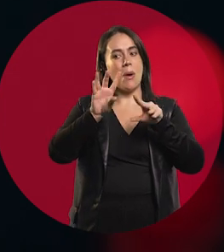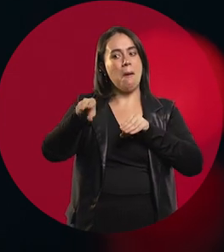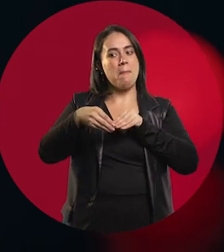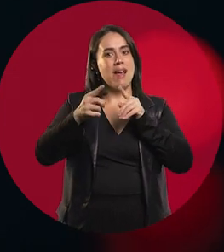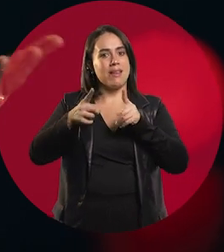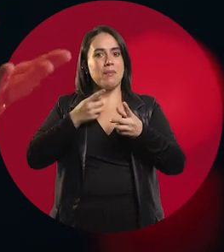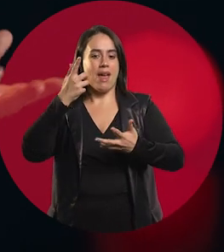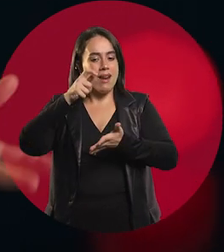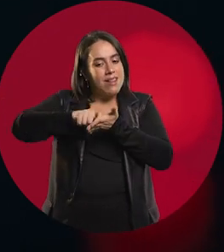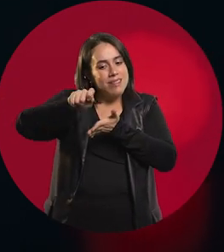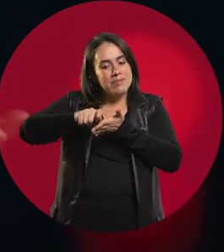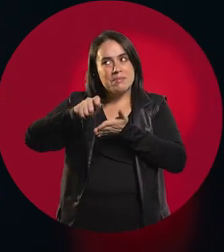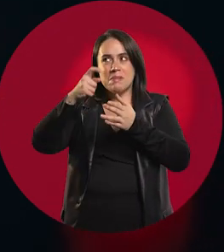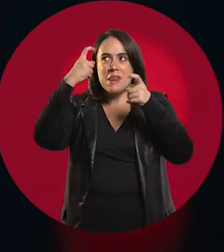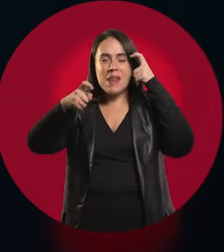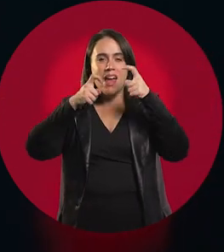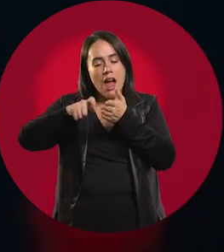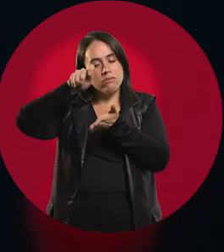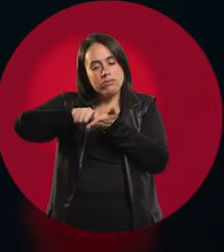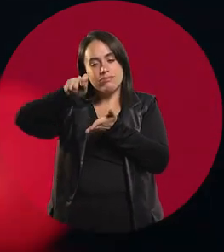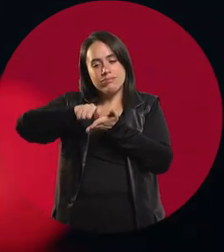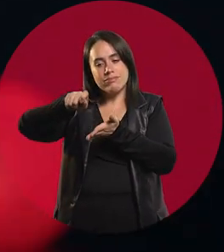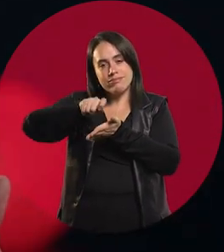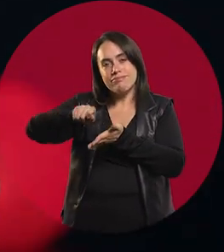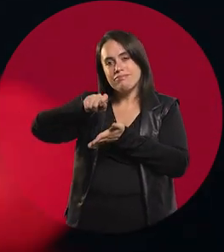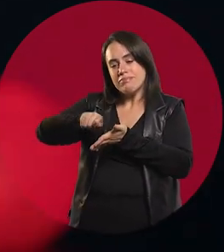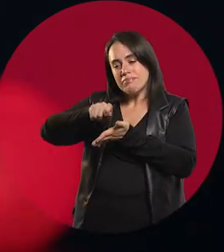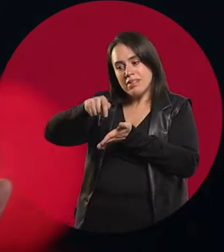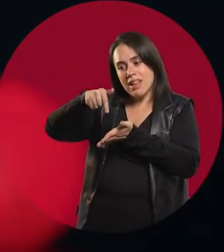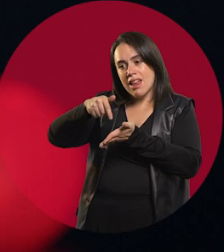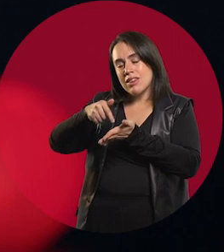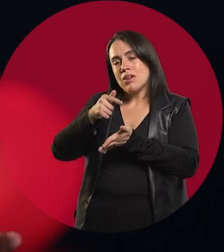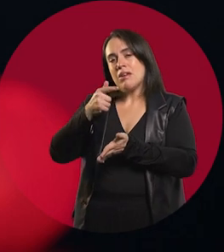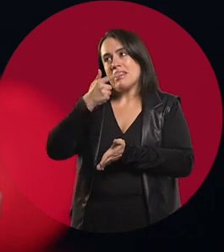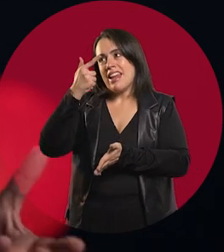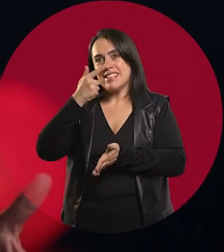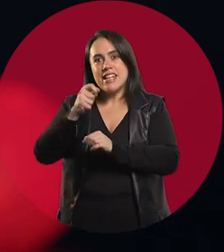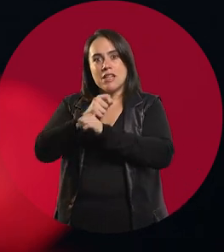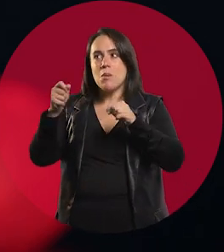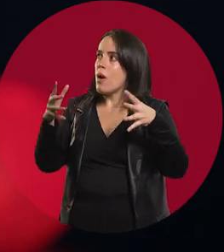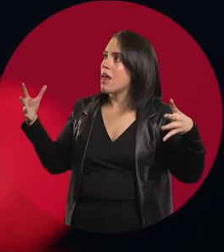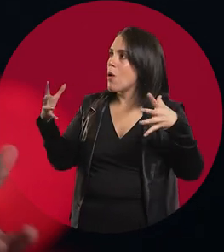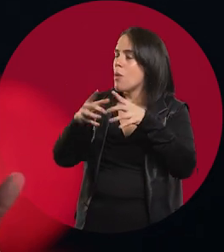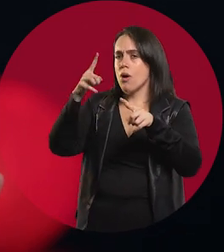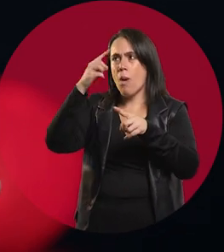which was what I had in mind, but to become part of a group where you created art.